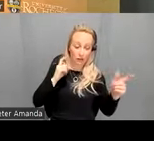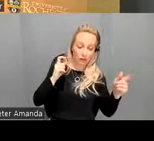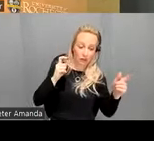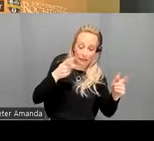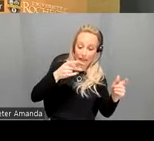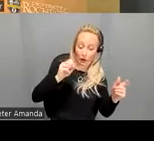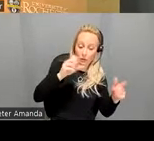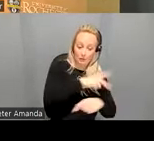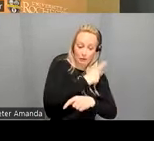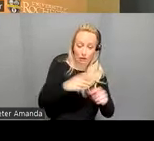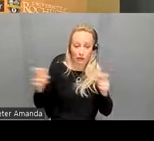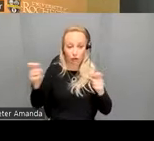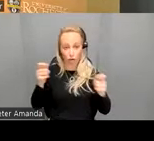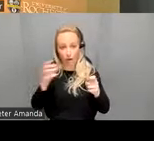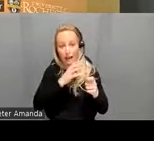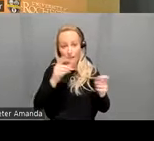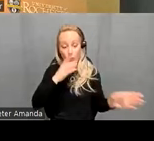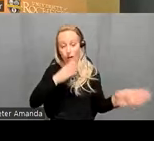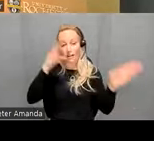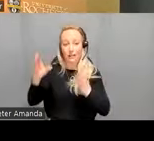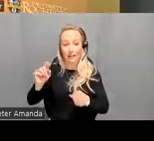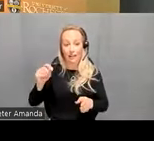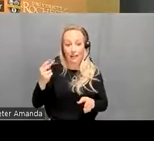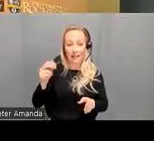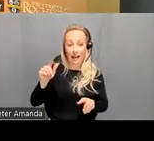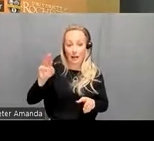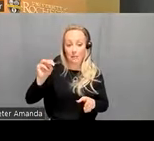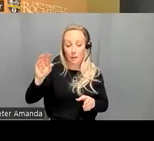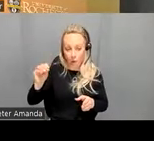also for thalamocortical connectivity we found hyper connectivity again consistent with past